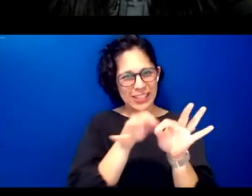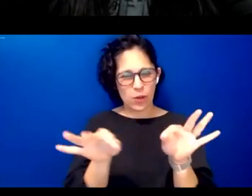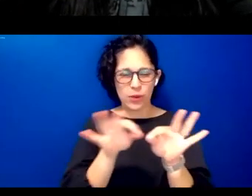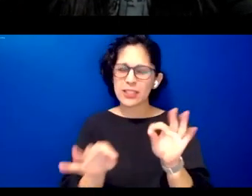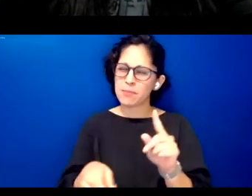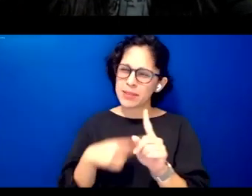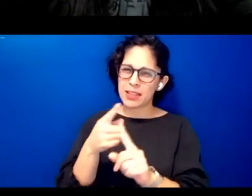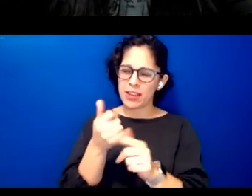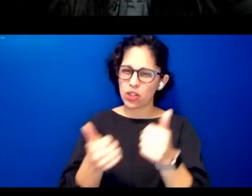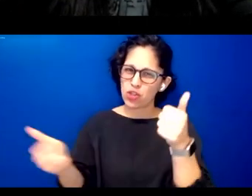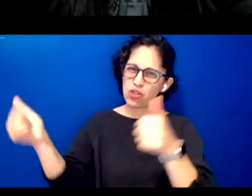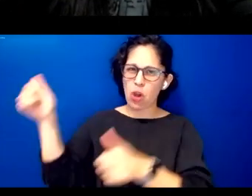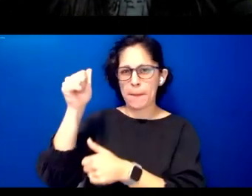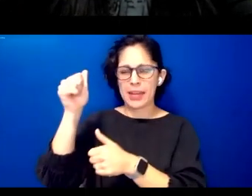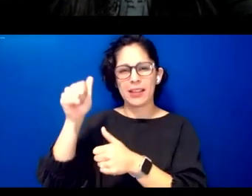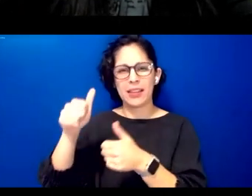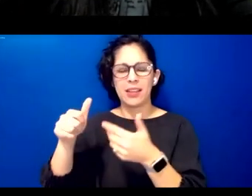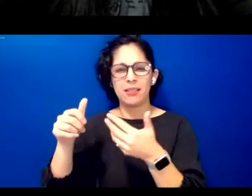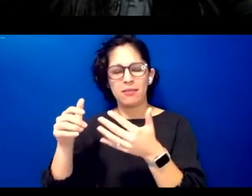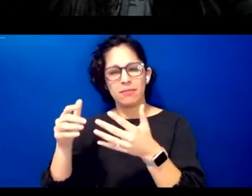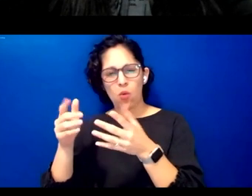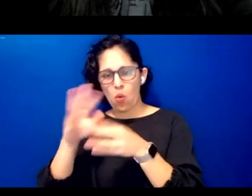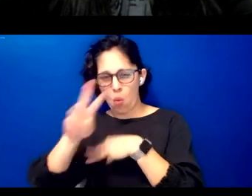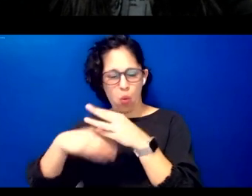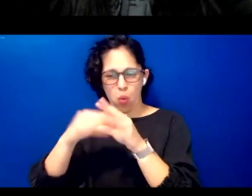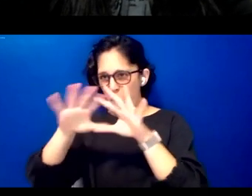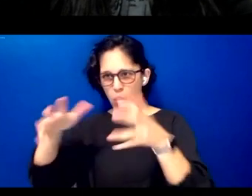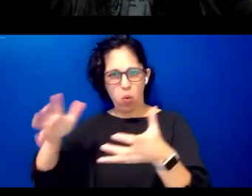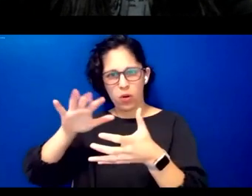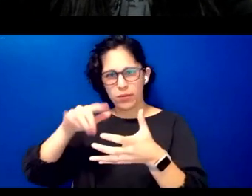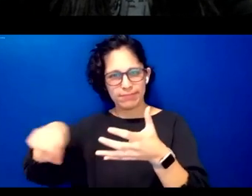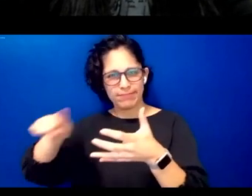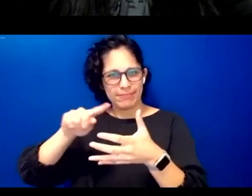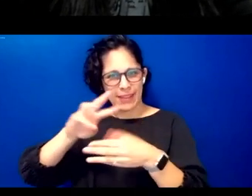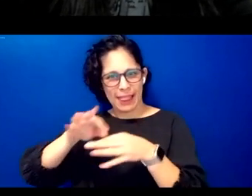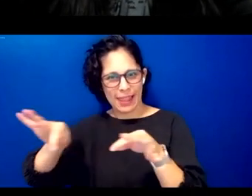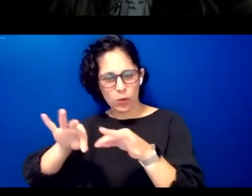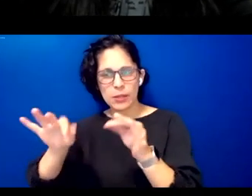world languages with millions of speakers how many of these examples have included cultural